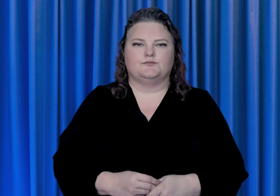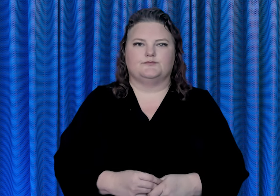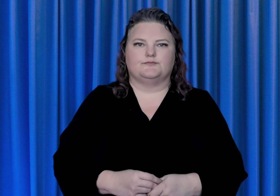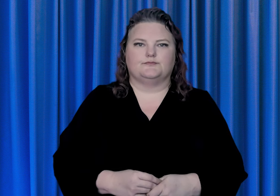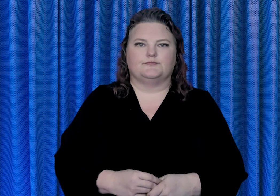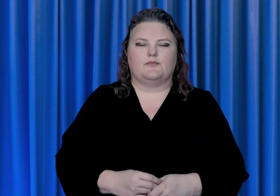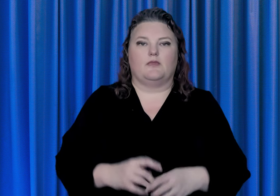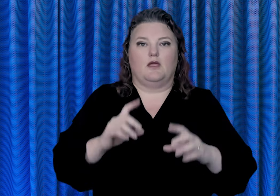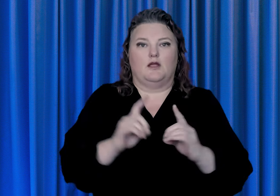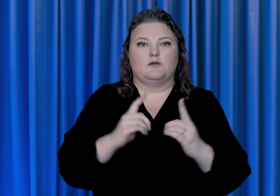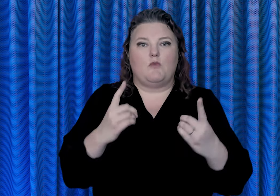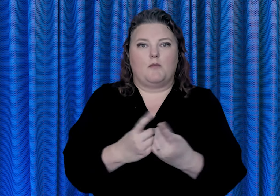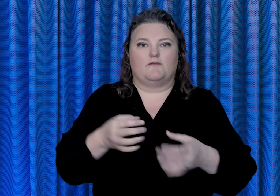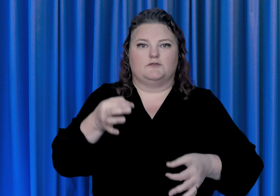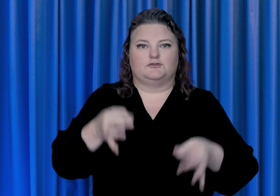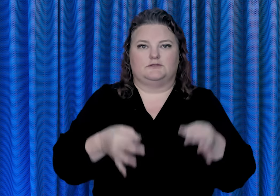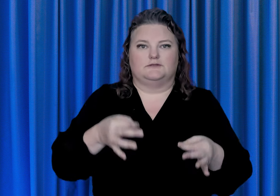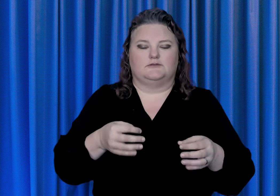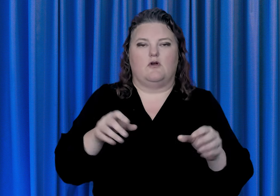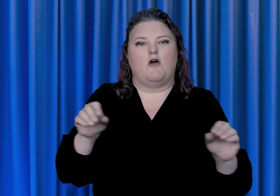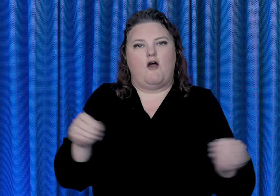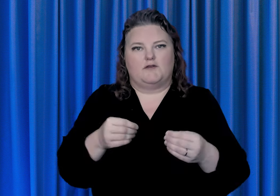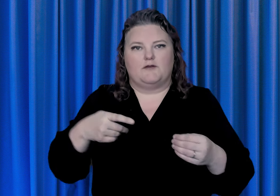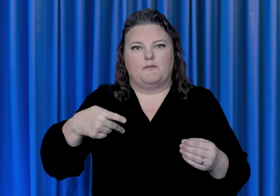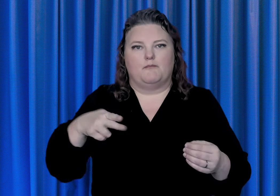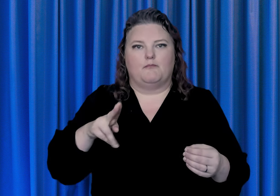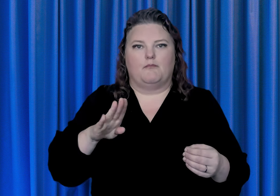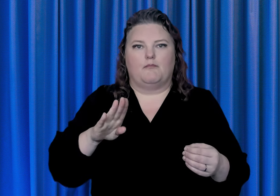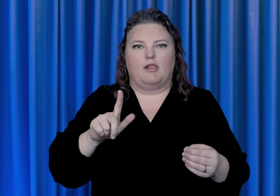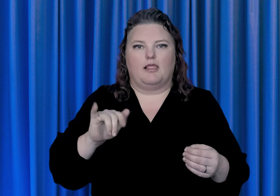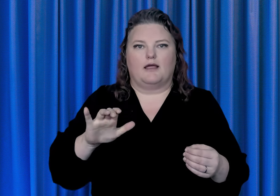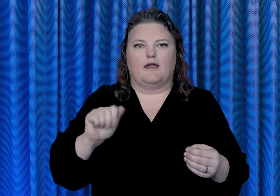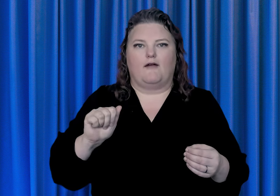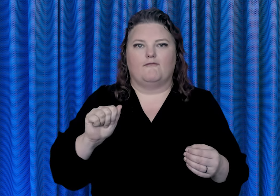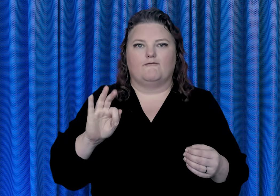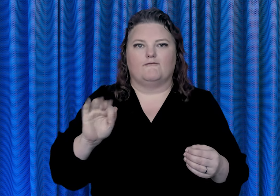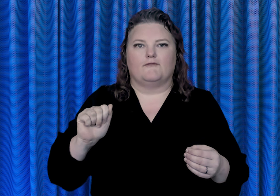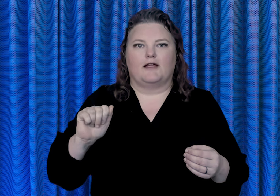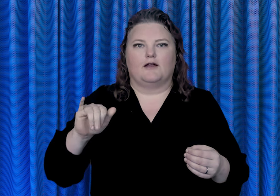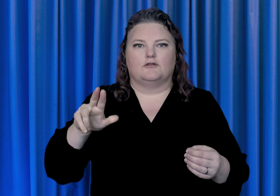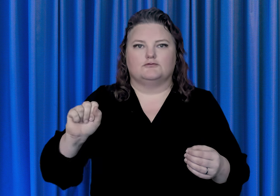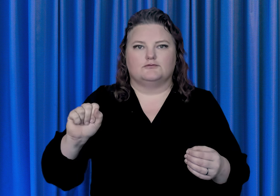Department of Justice Office of Public Affairs For Immediate Release